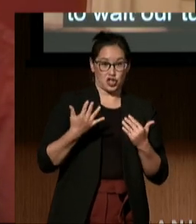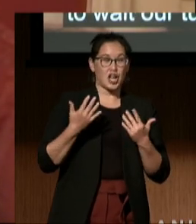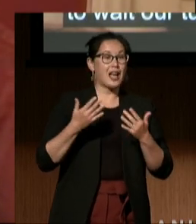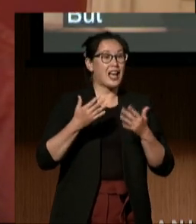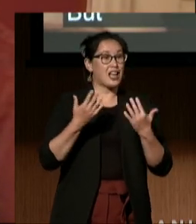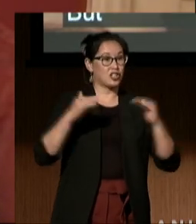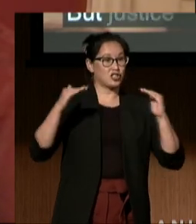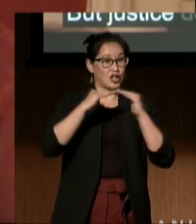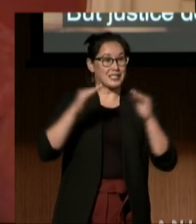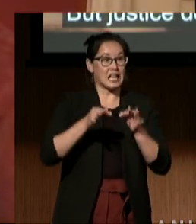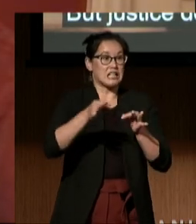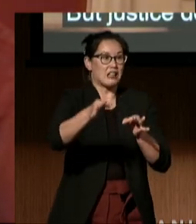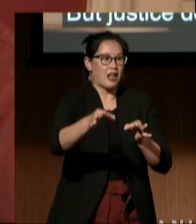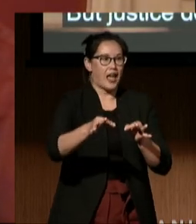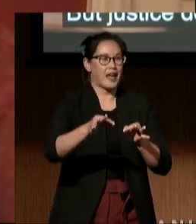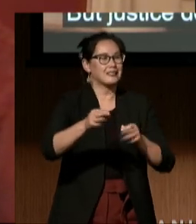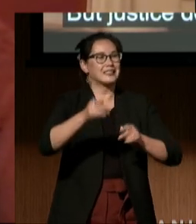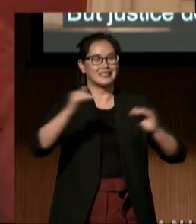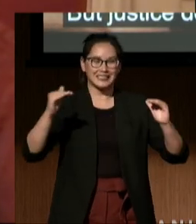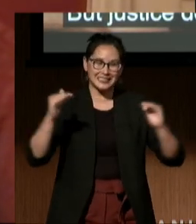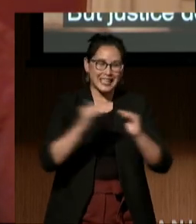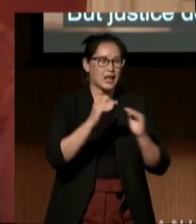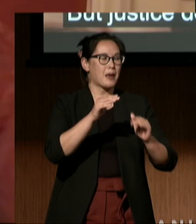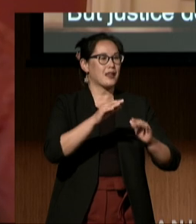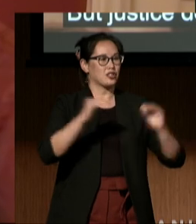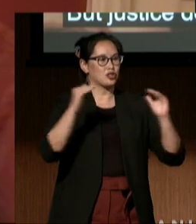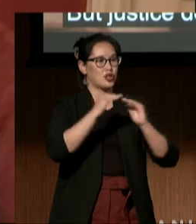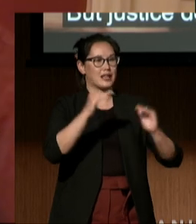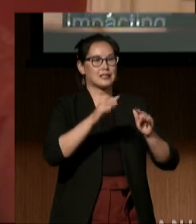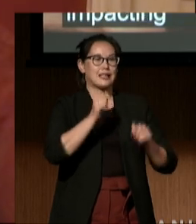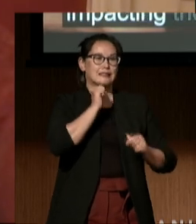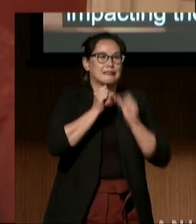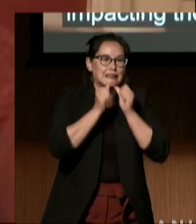particularly impacting the most marginalized in our community.